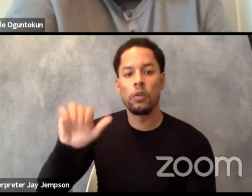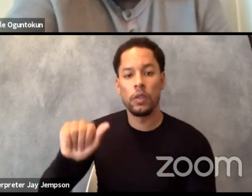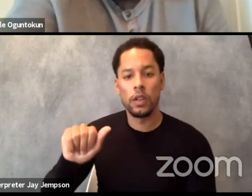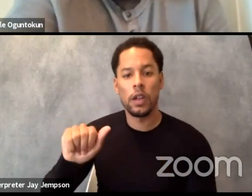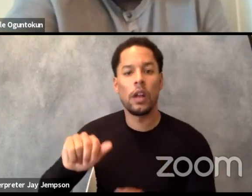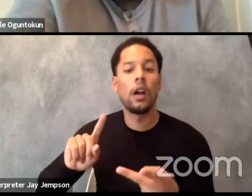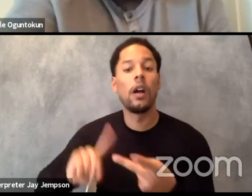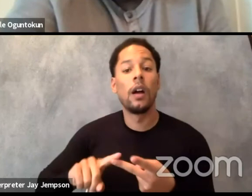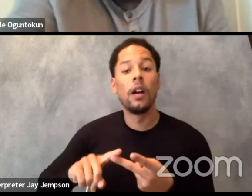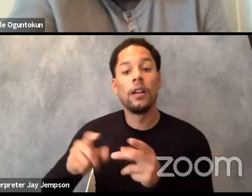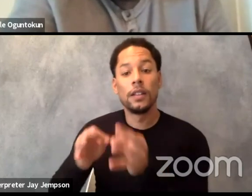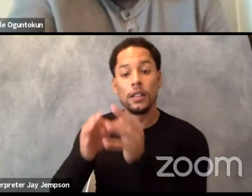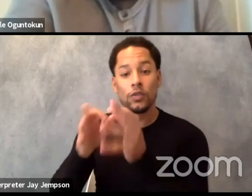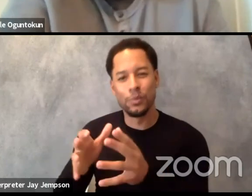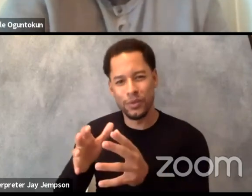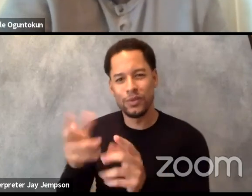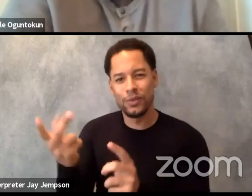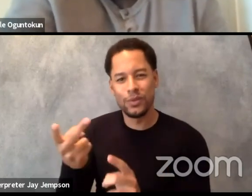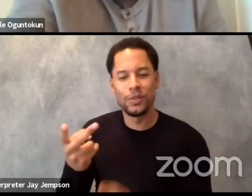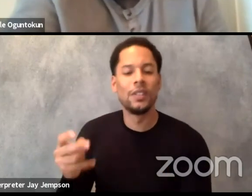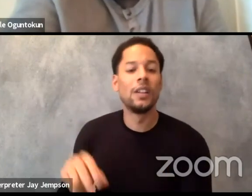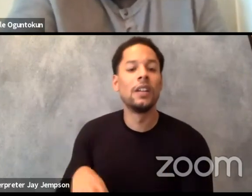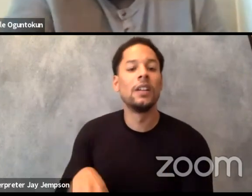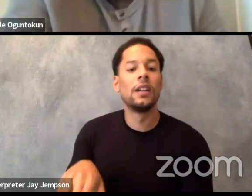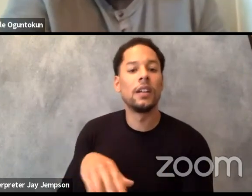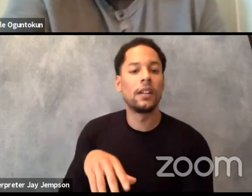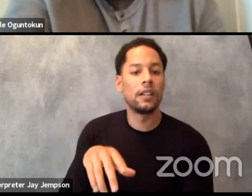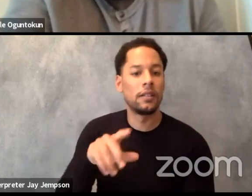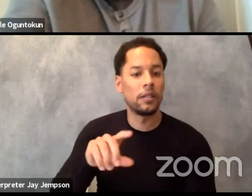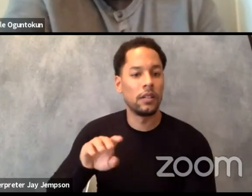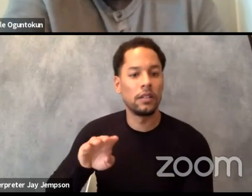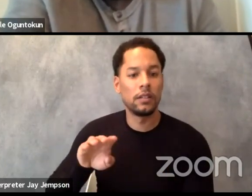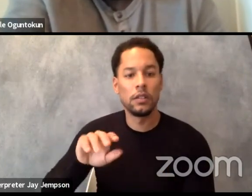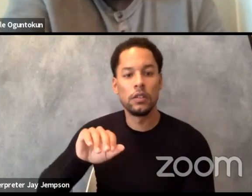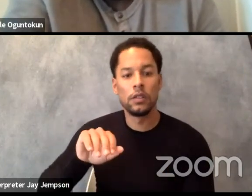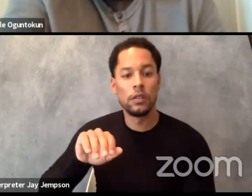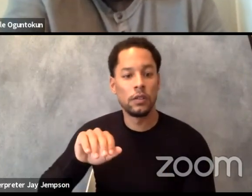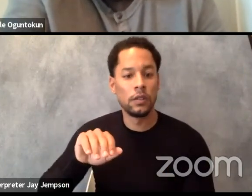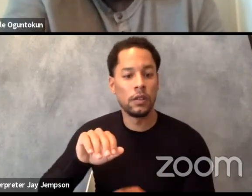and to Brandon over there and Thea and of course to and to everyone.